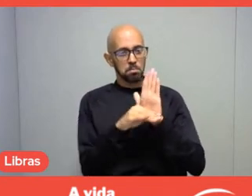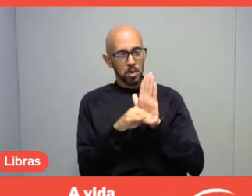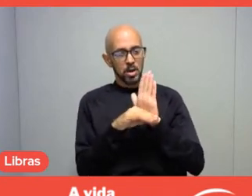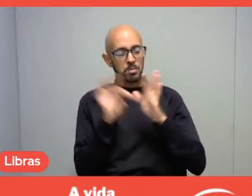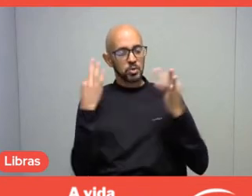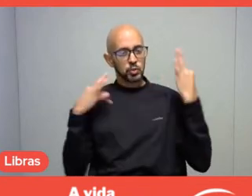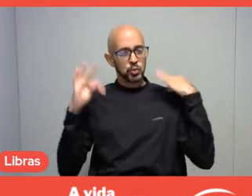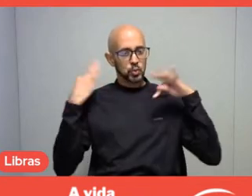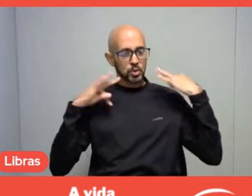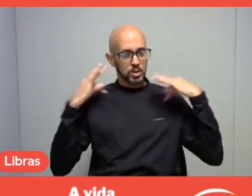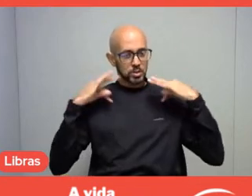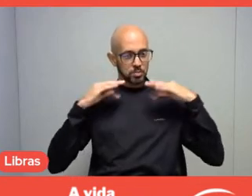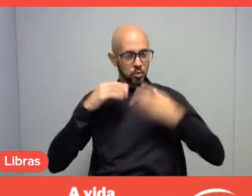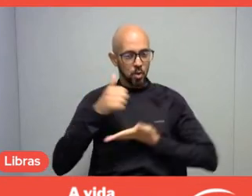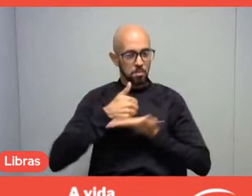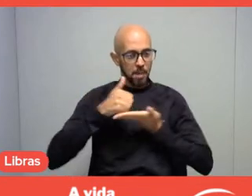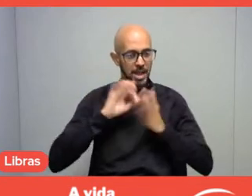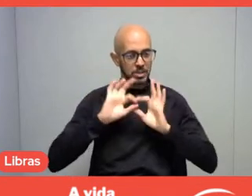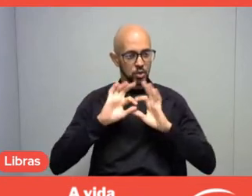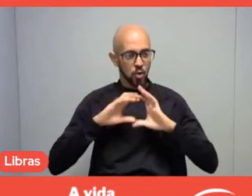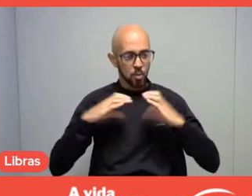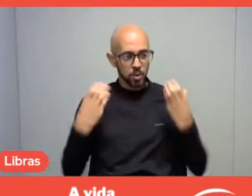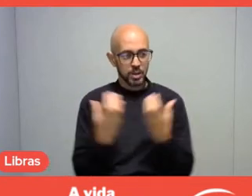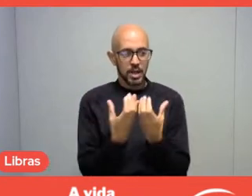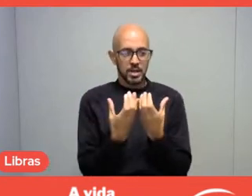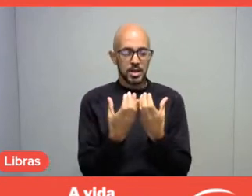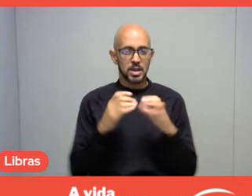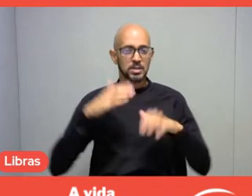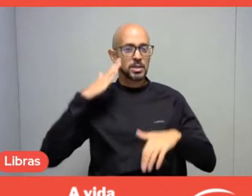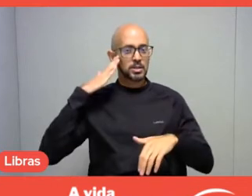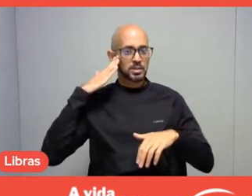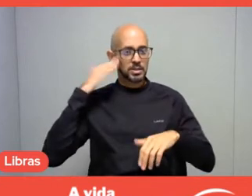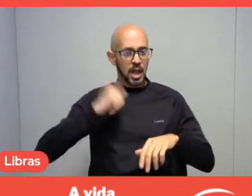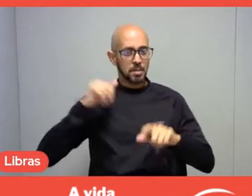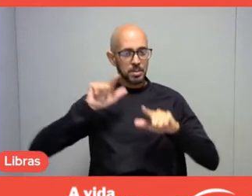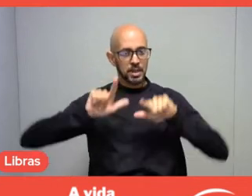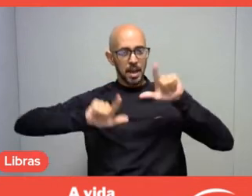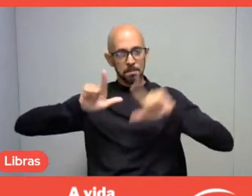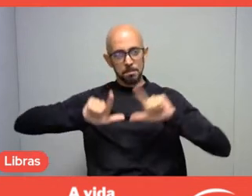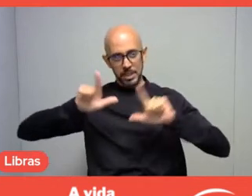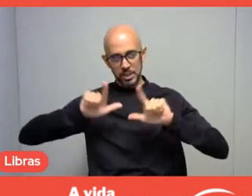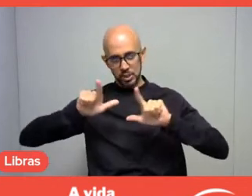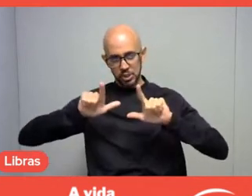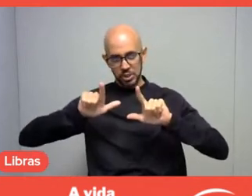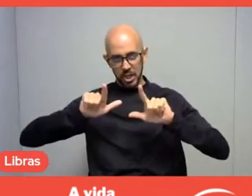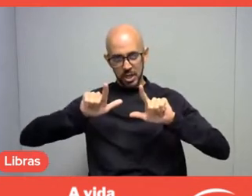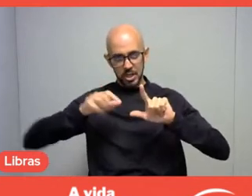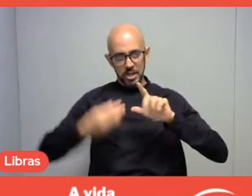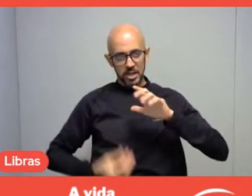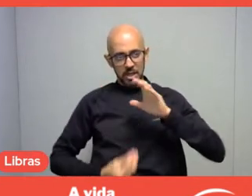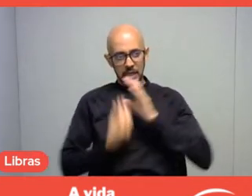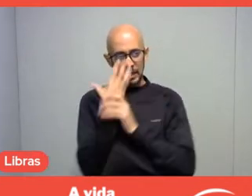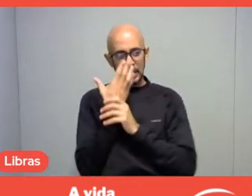We know that the hegemonic media often demonizes this movement, which is a legitimate movement,